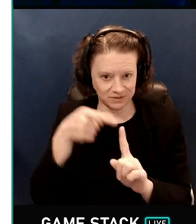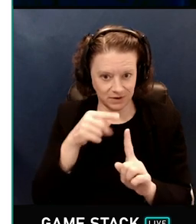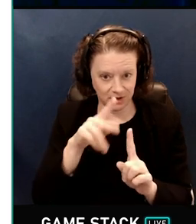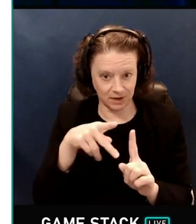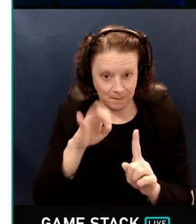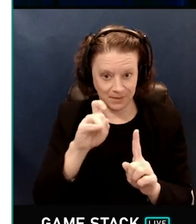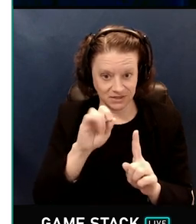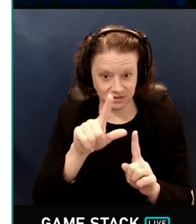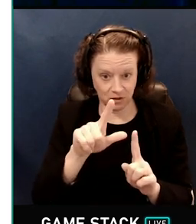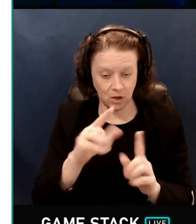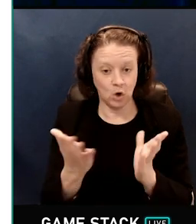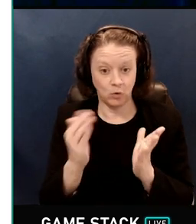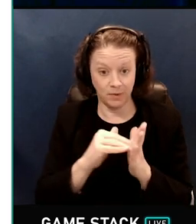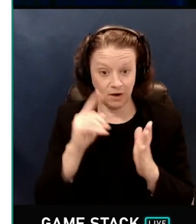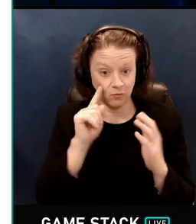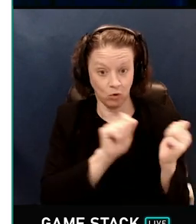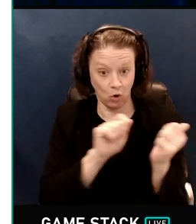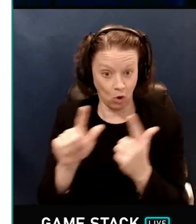Repeat for all the pixels, and you have an image.